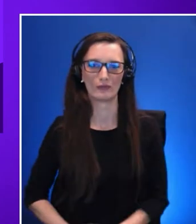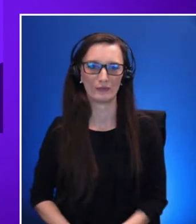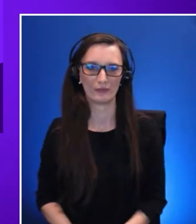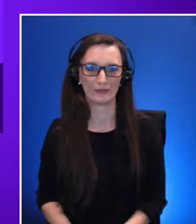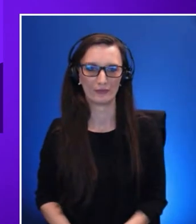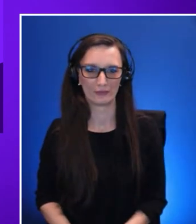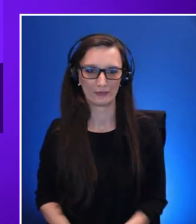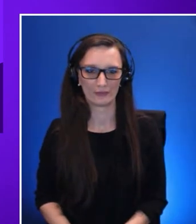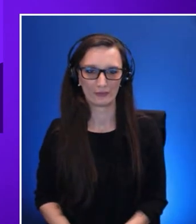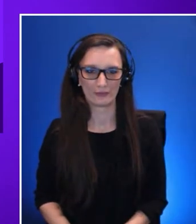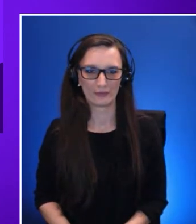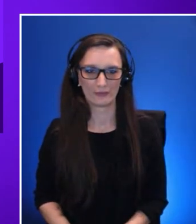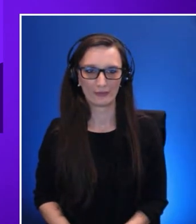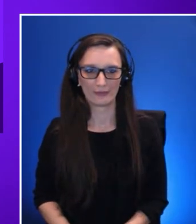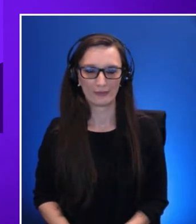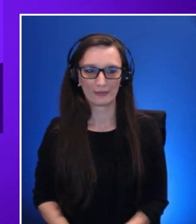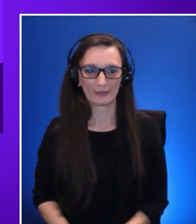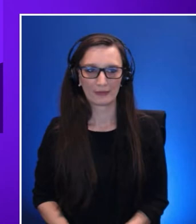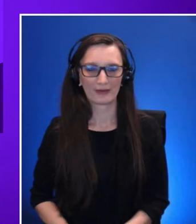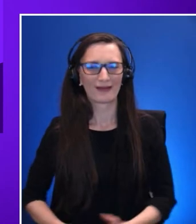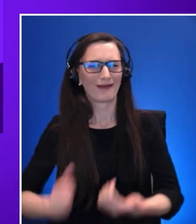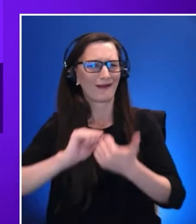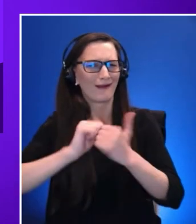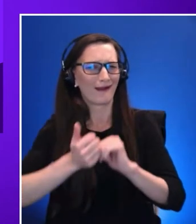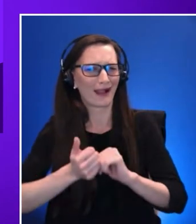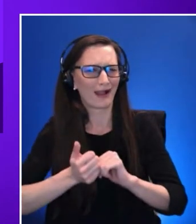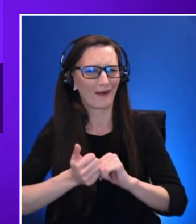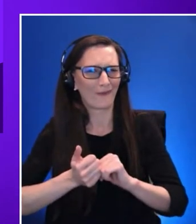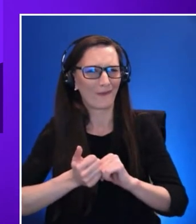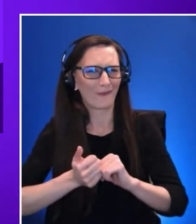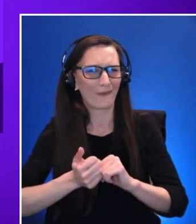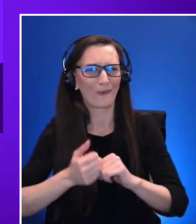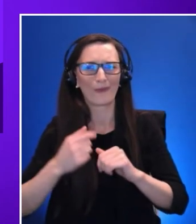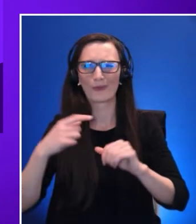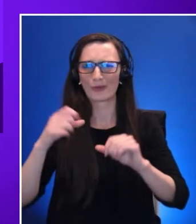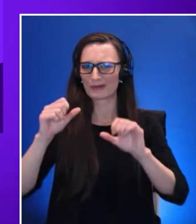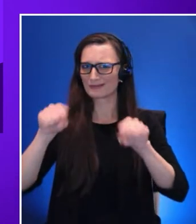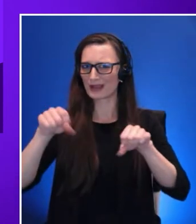But how can we scale immersive experiences without leaving people behind?